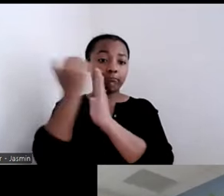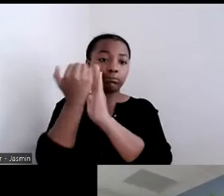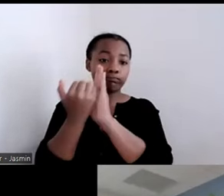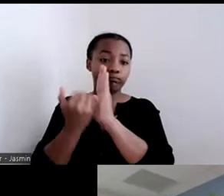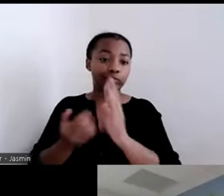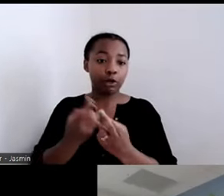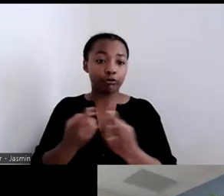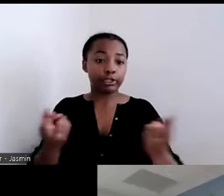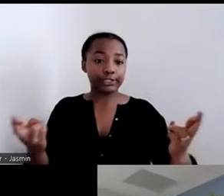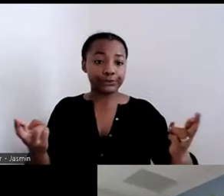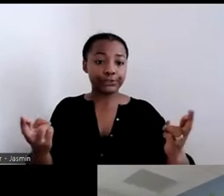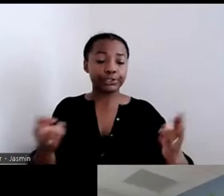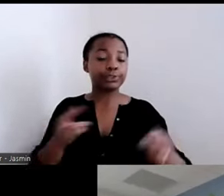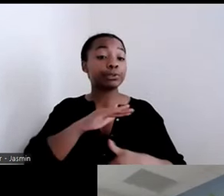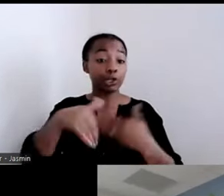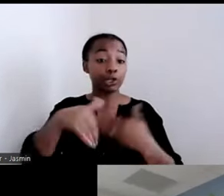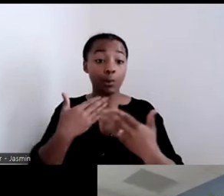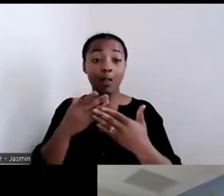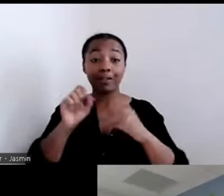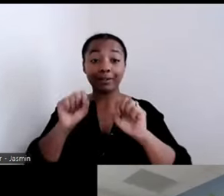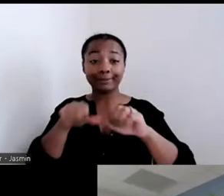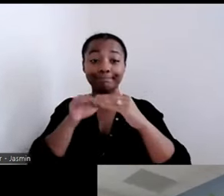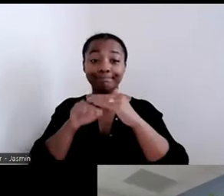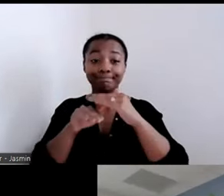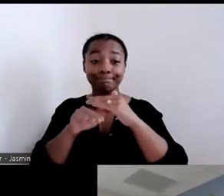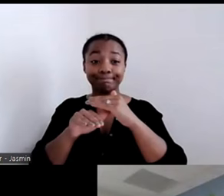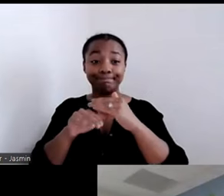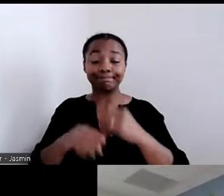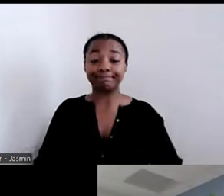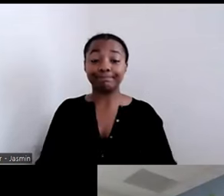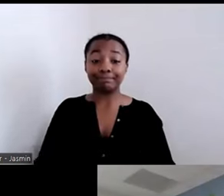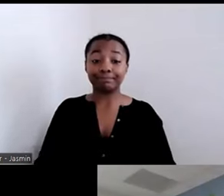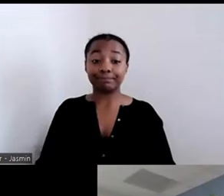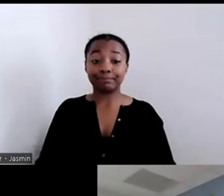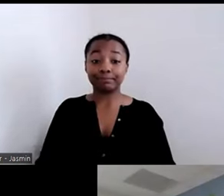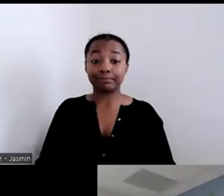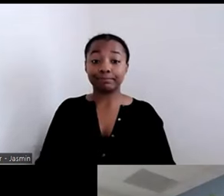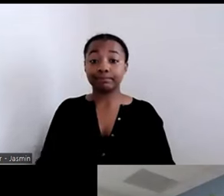access to that, is that available? Vicki? Ann and Marti?